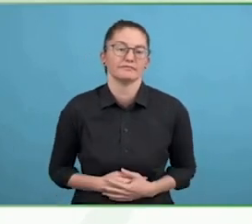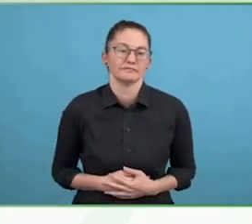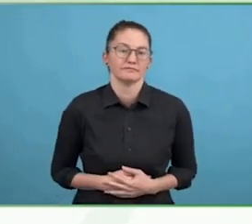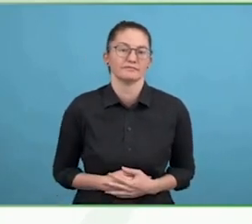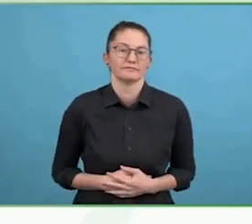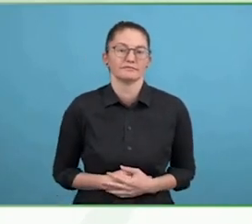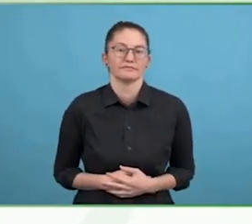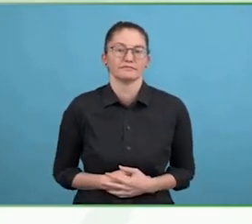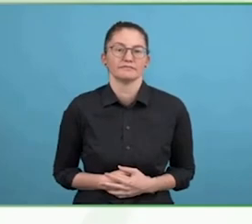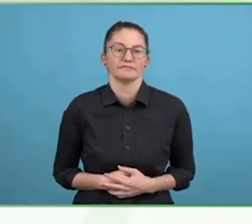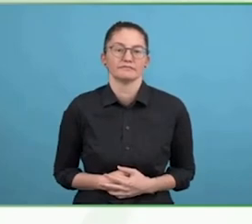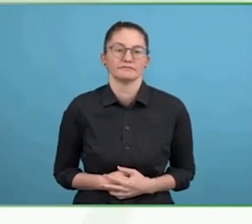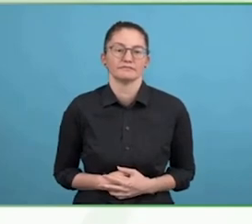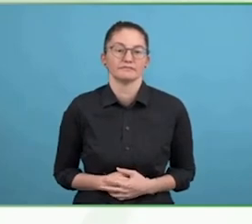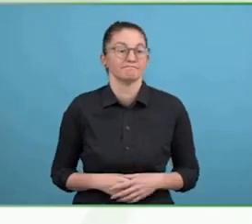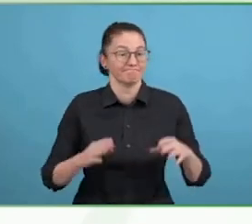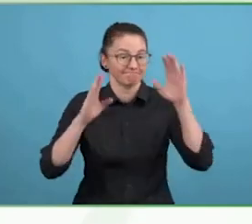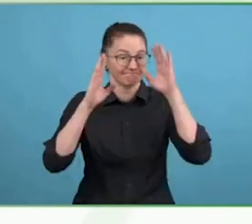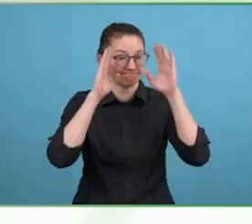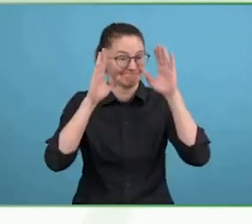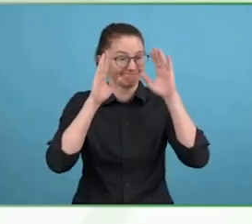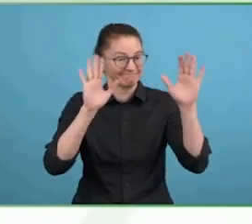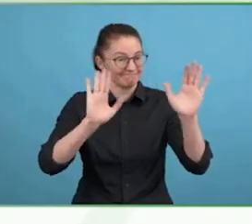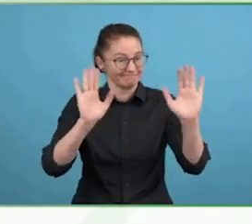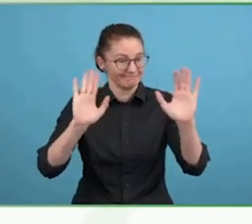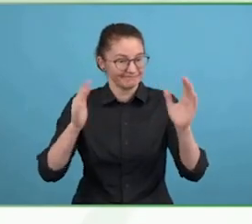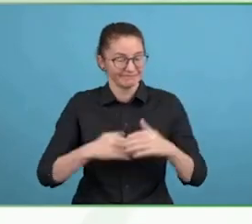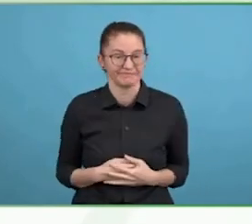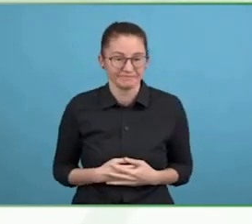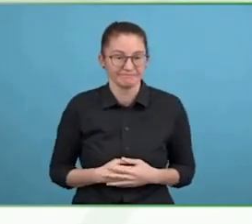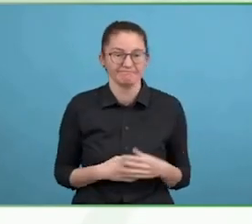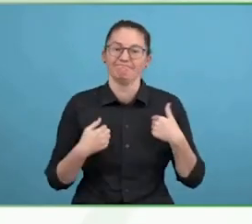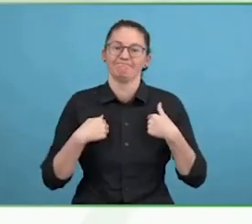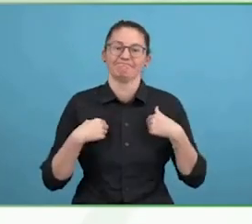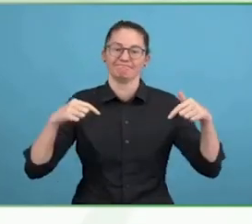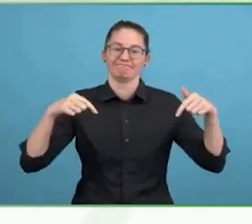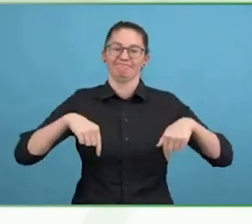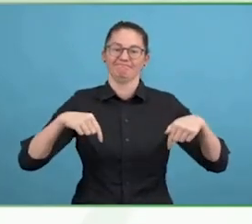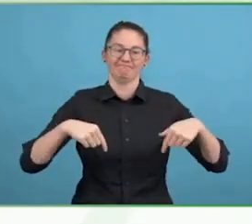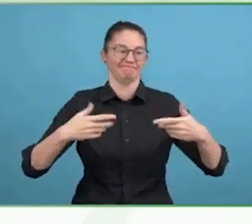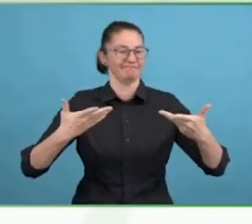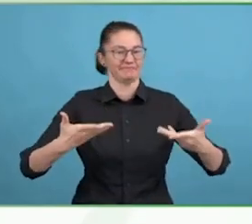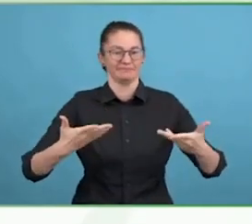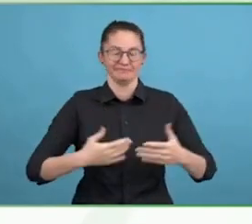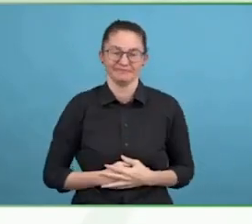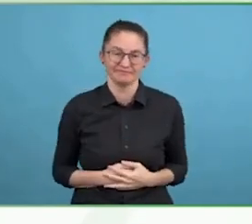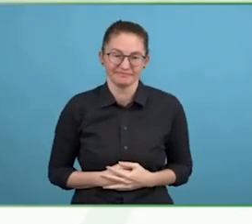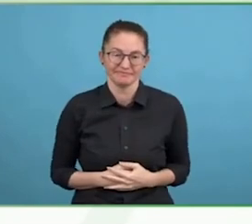is unfortunately, for me, virtual. Giles, welcome. Thank you for joining us.